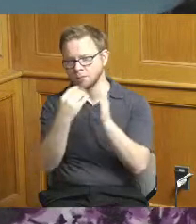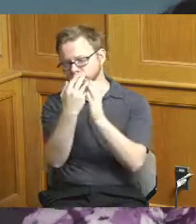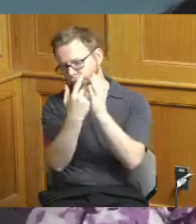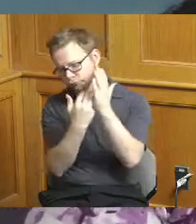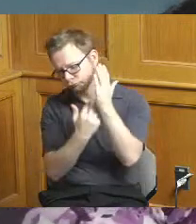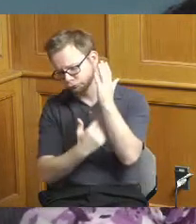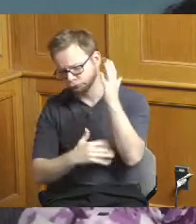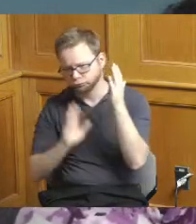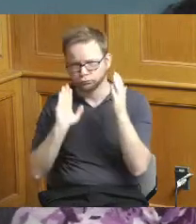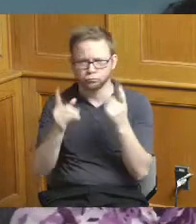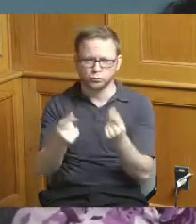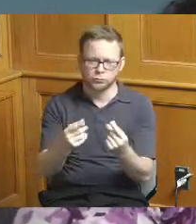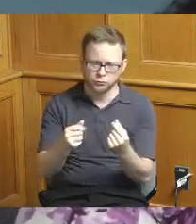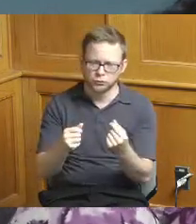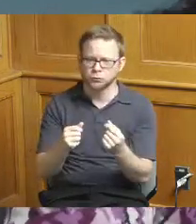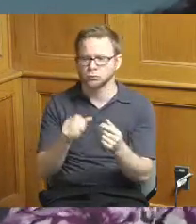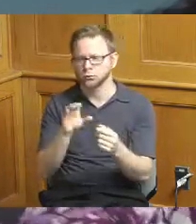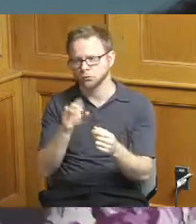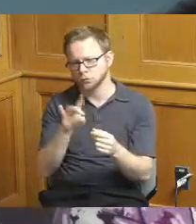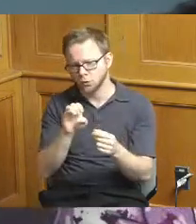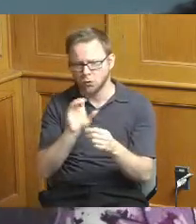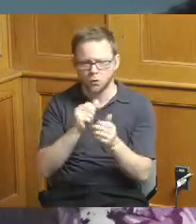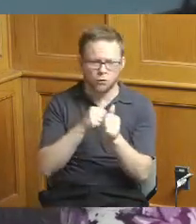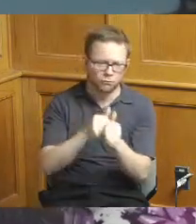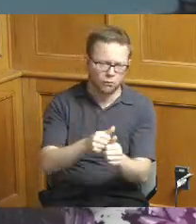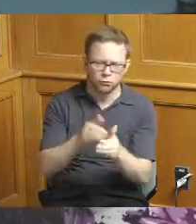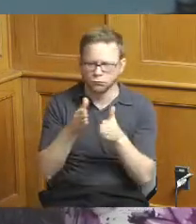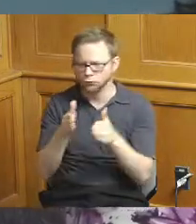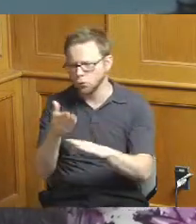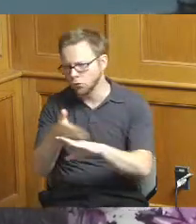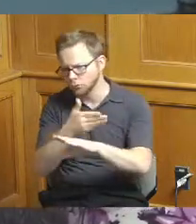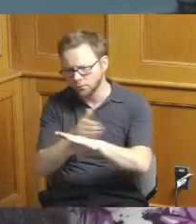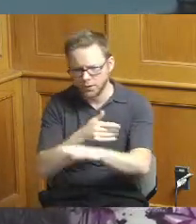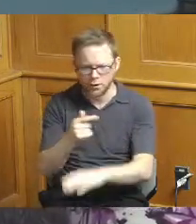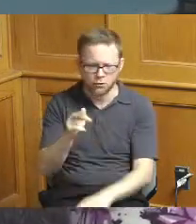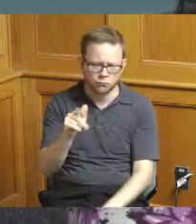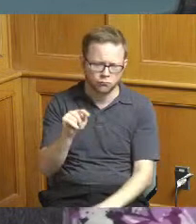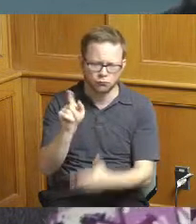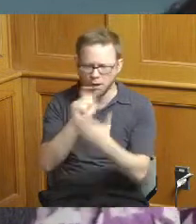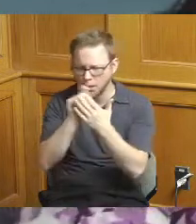code enforcement home repairs road improvements grant writing signature project that's a lot for